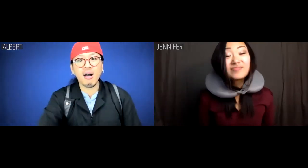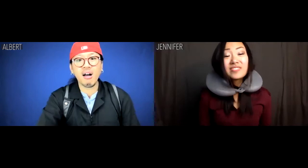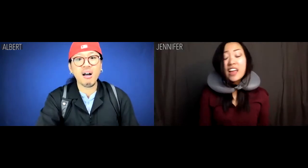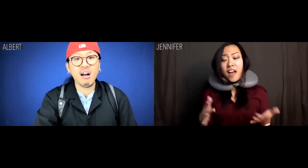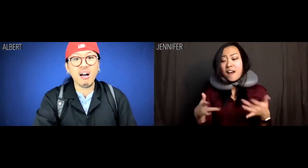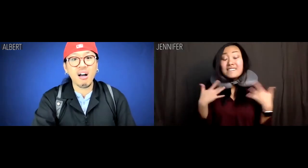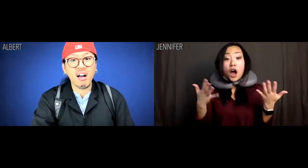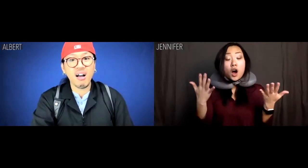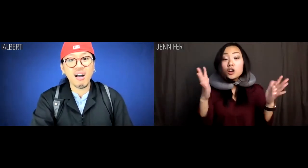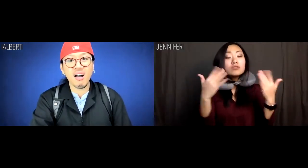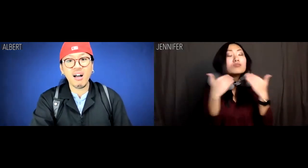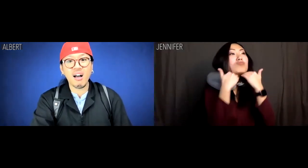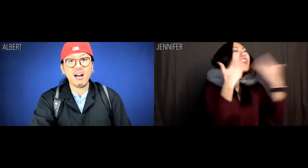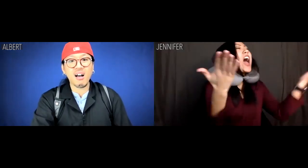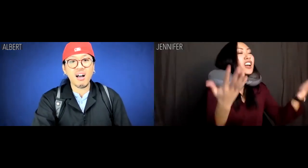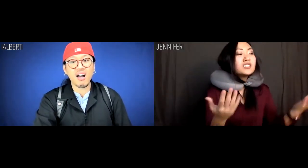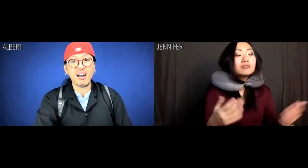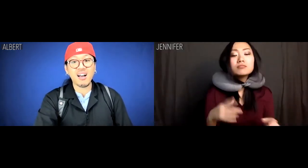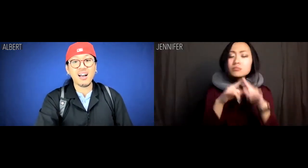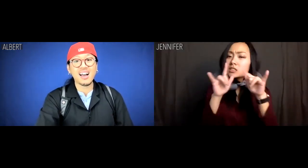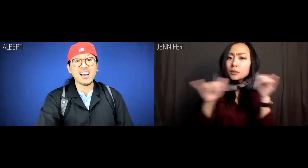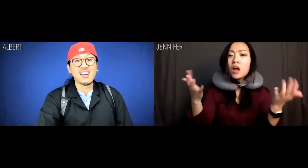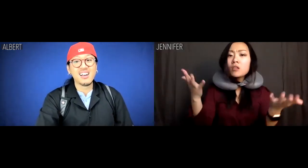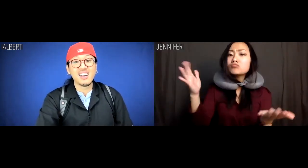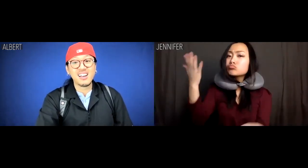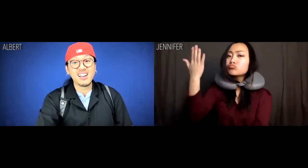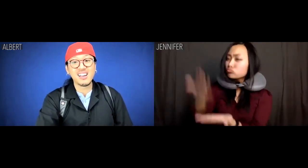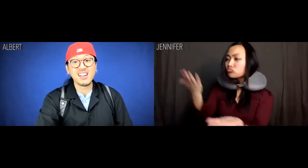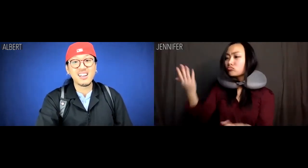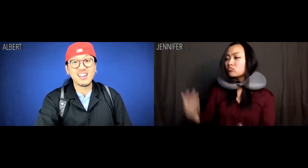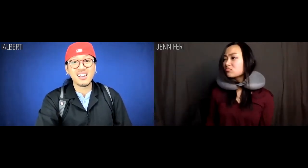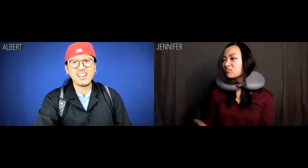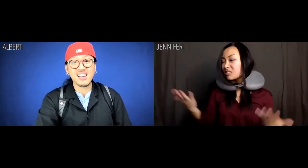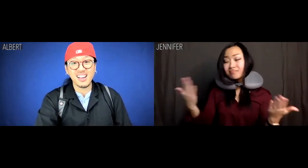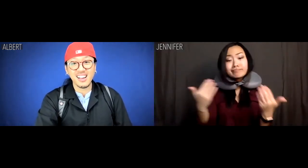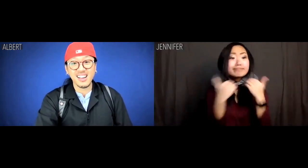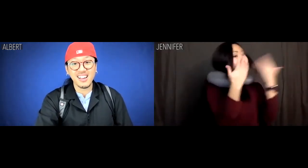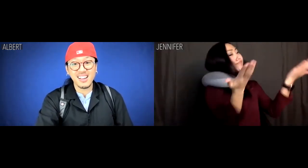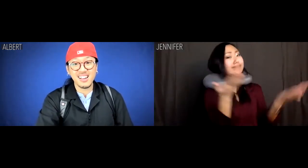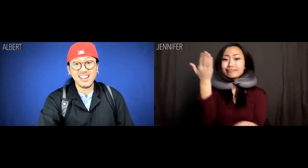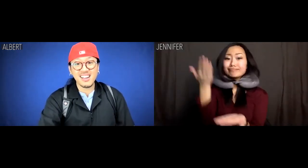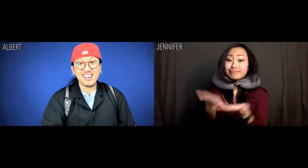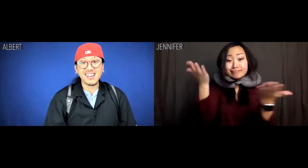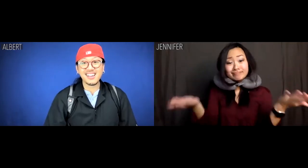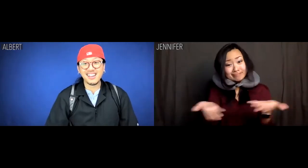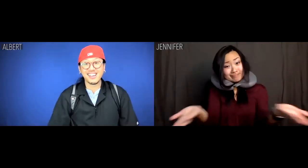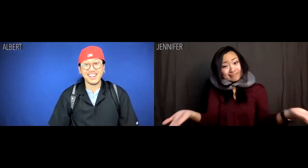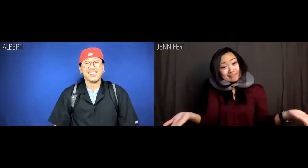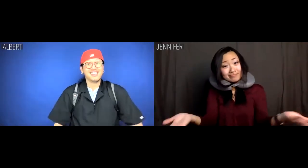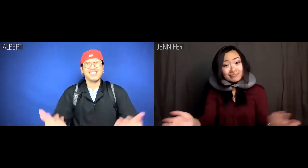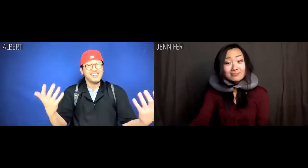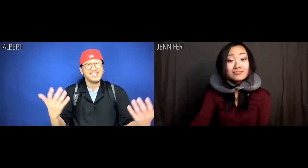Jennifer: It felt kind of rash, but also quite rational. Hey, can't spell rational without rash.